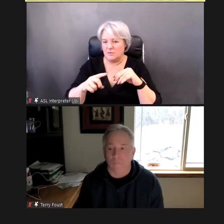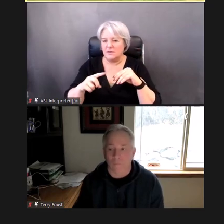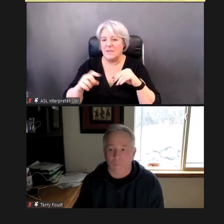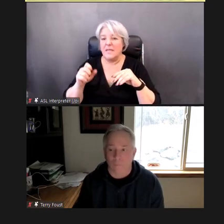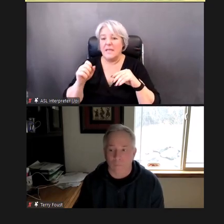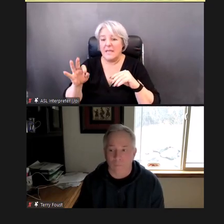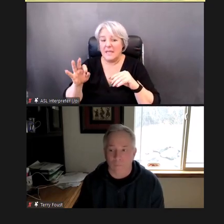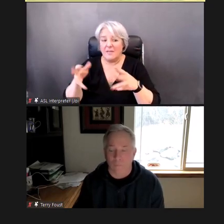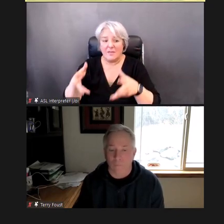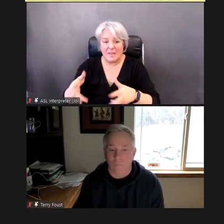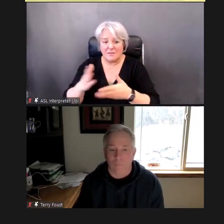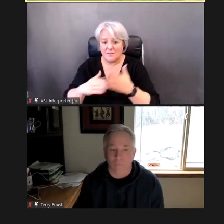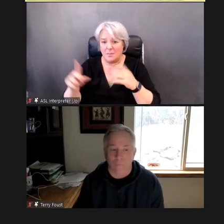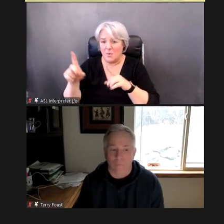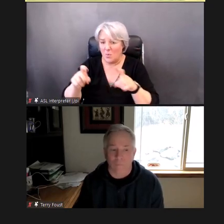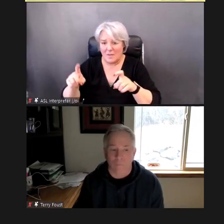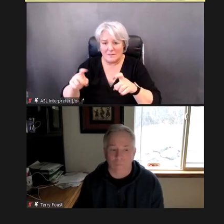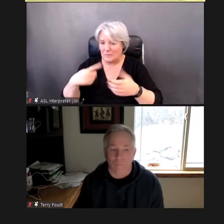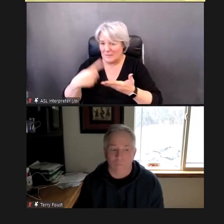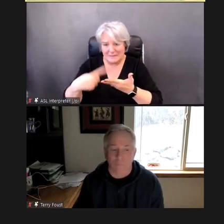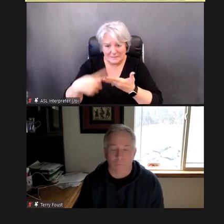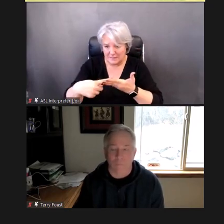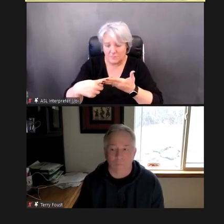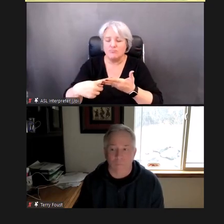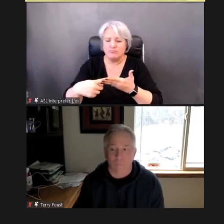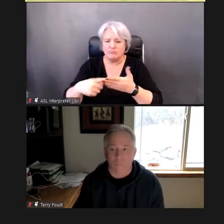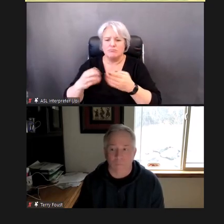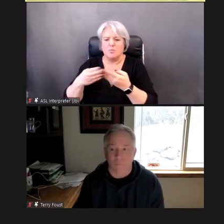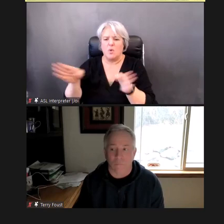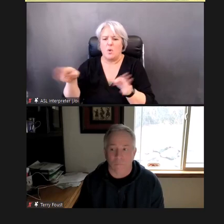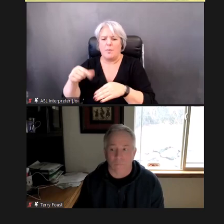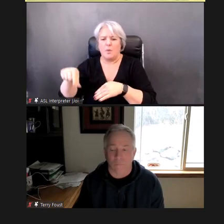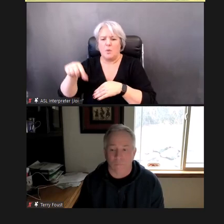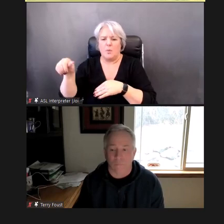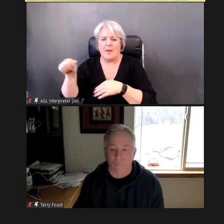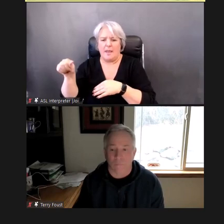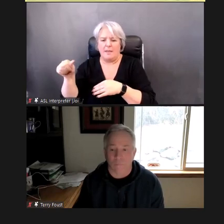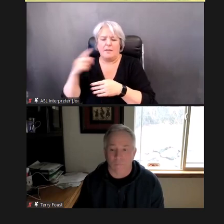address, we'll open up a Q&A box for you to type in your question